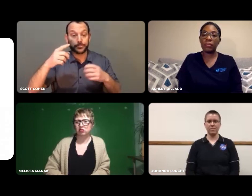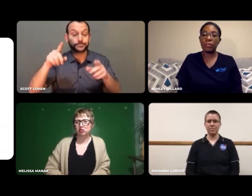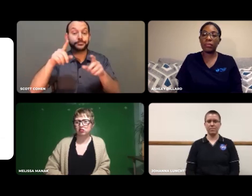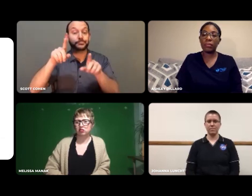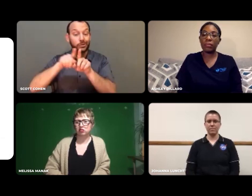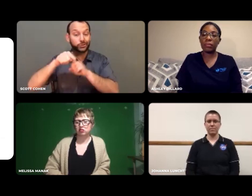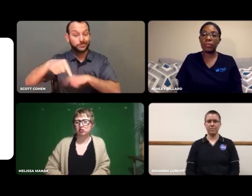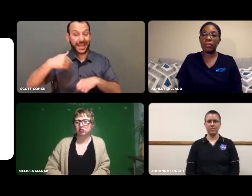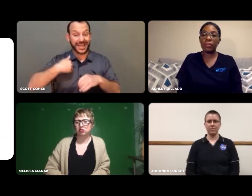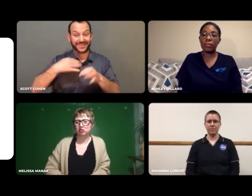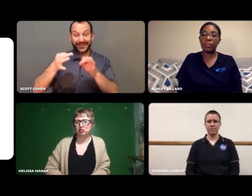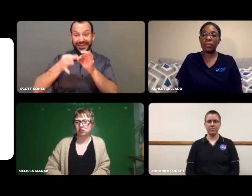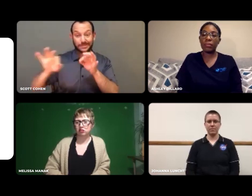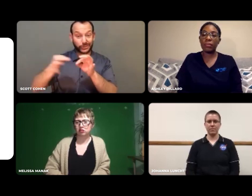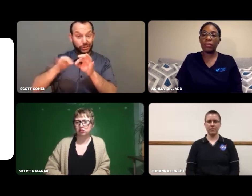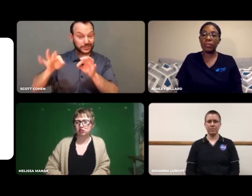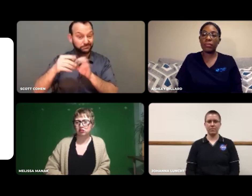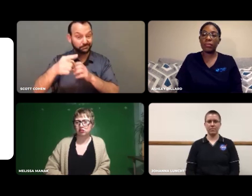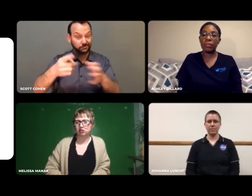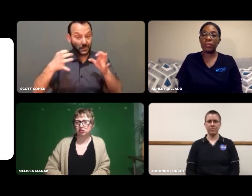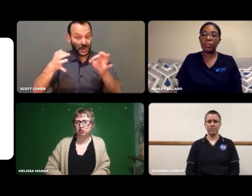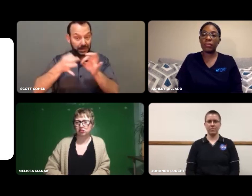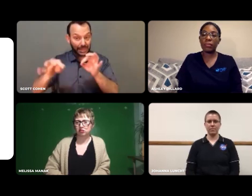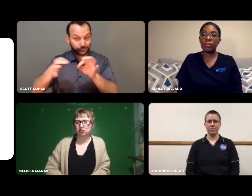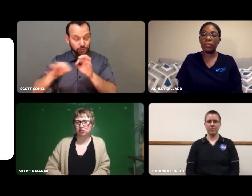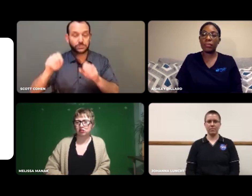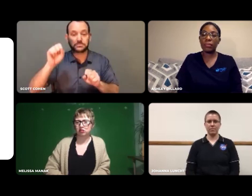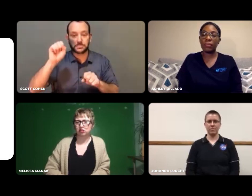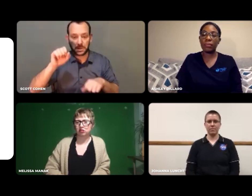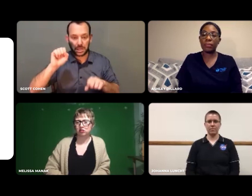Today's webinar has captioning.